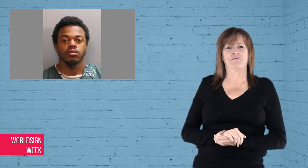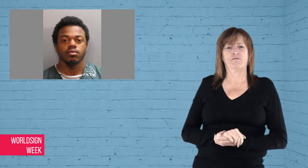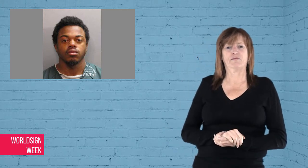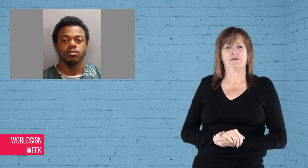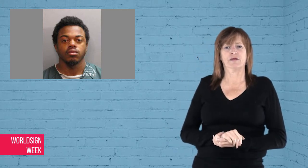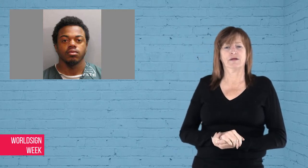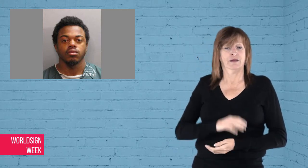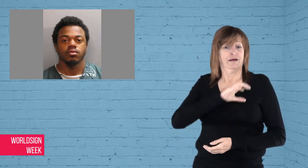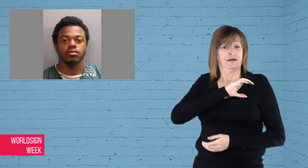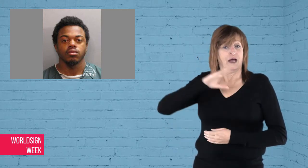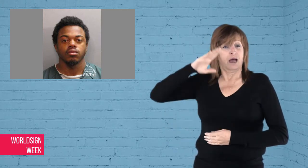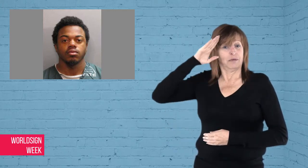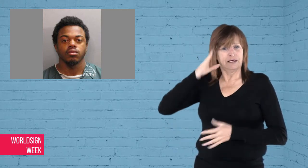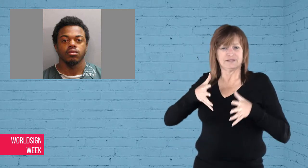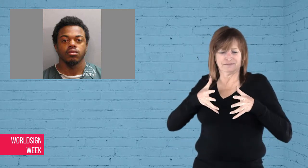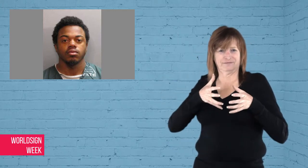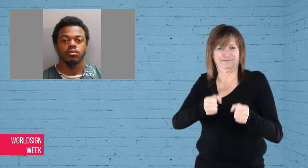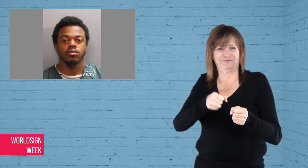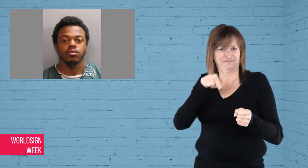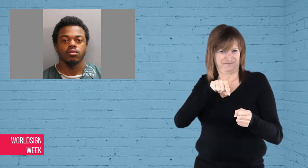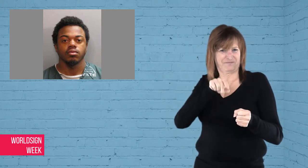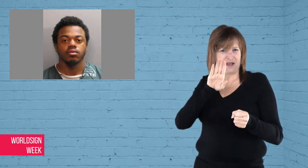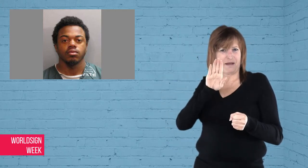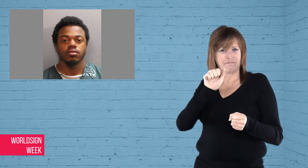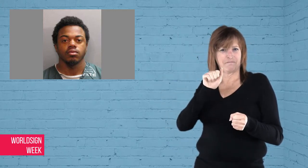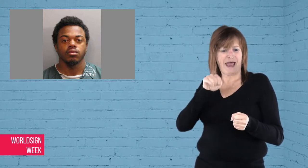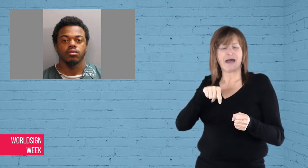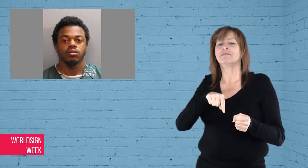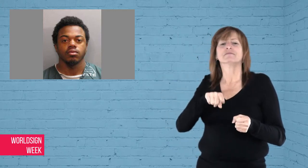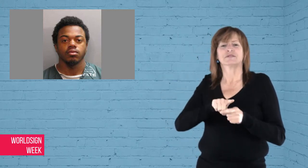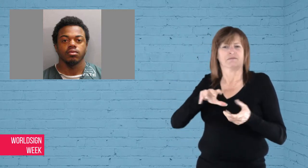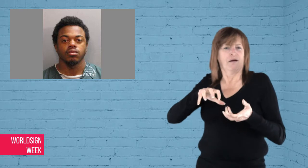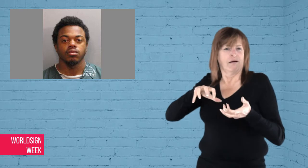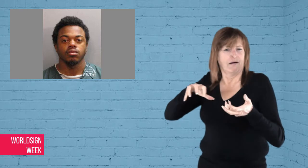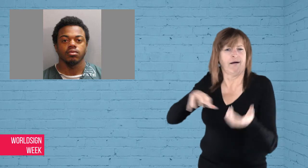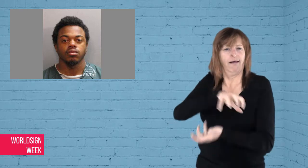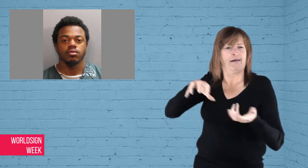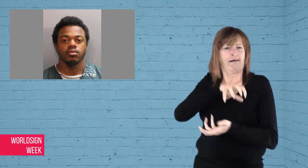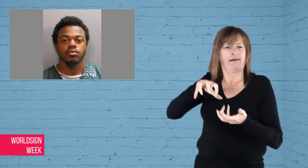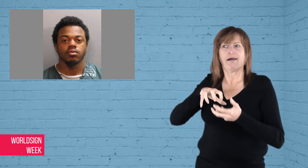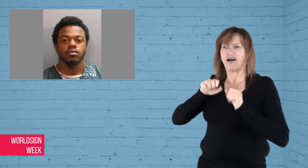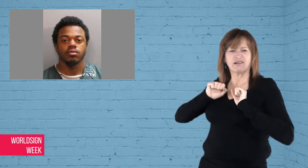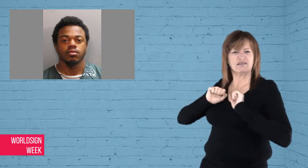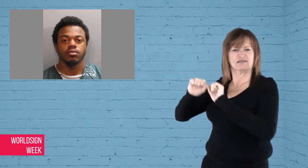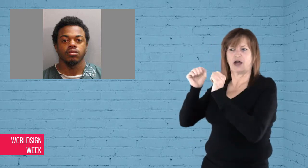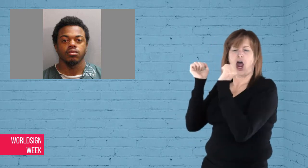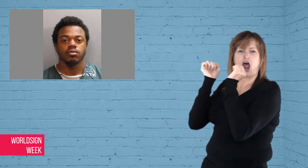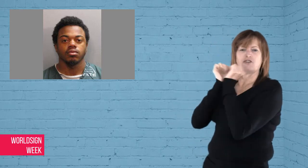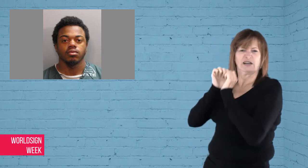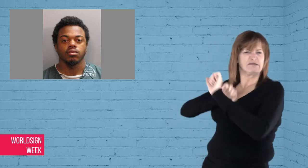resisting arrest. Several video sources